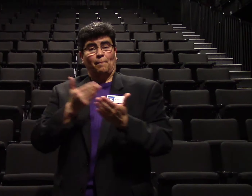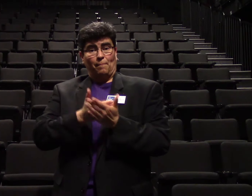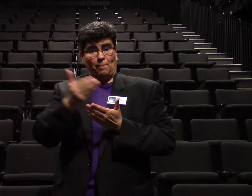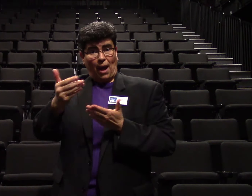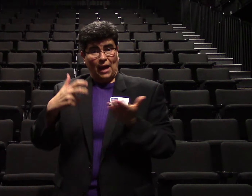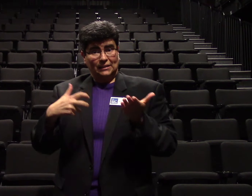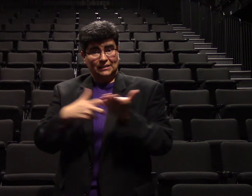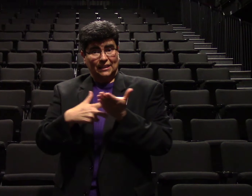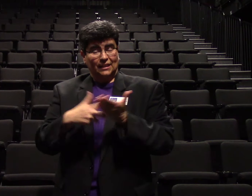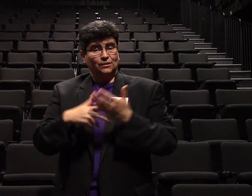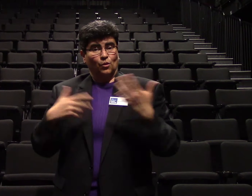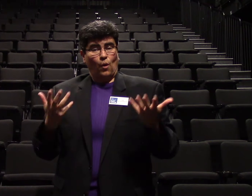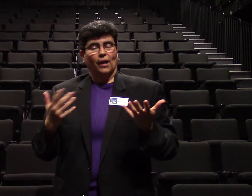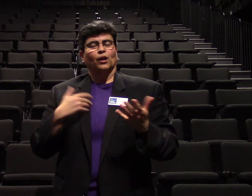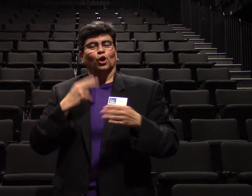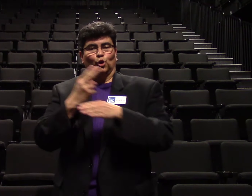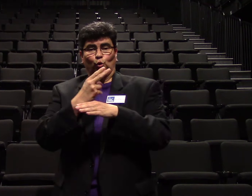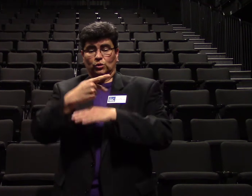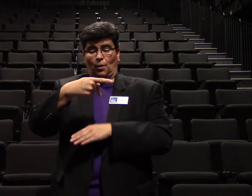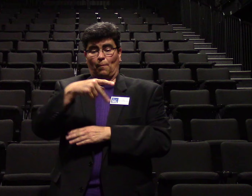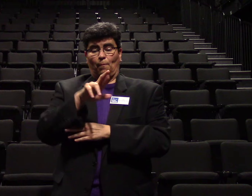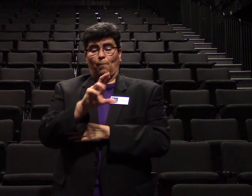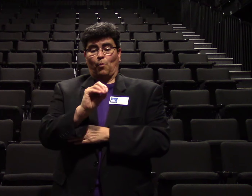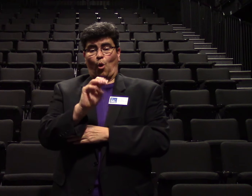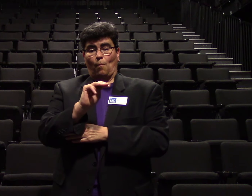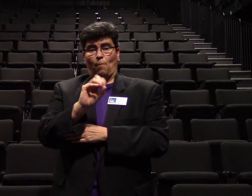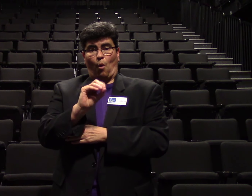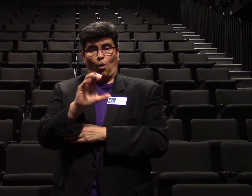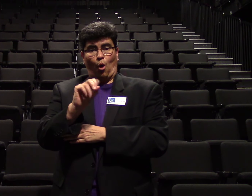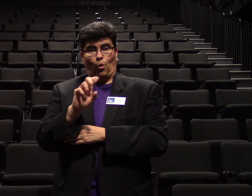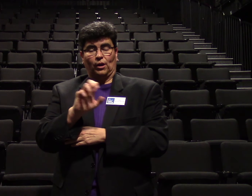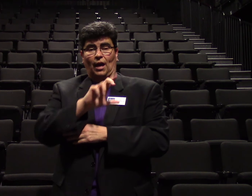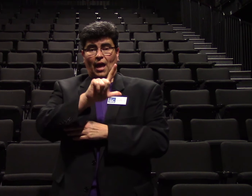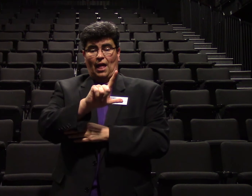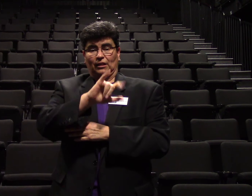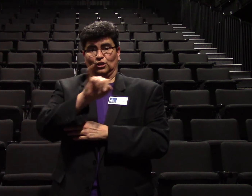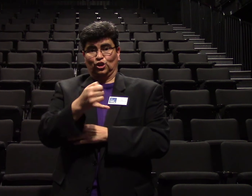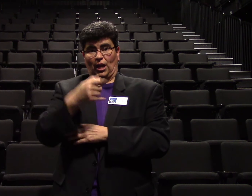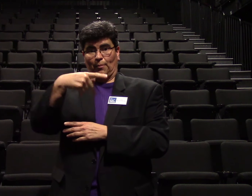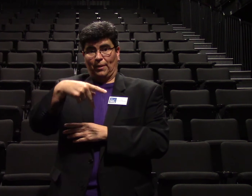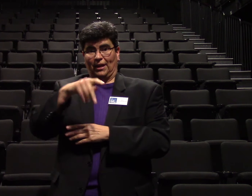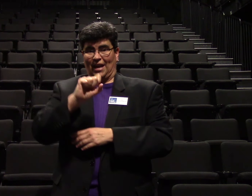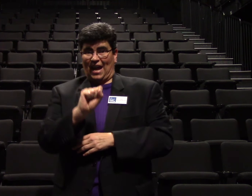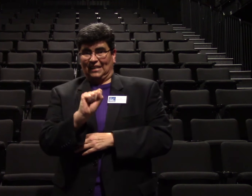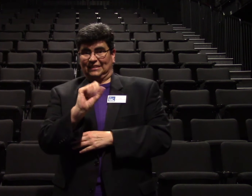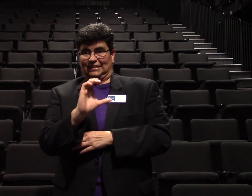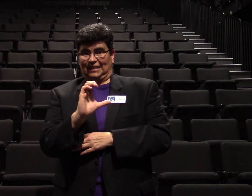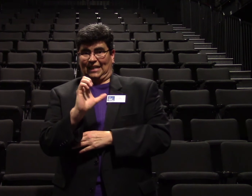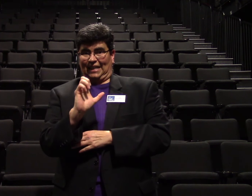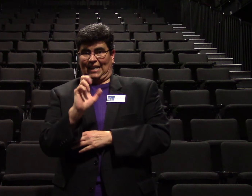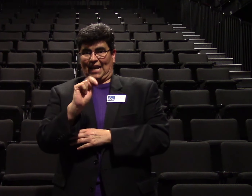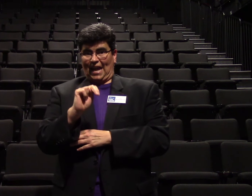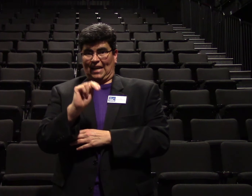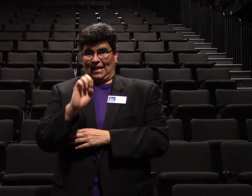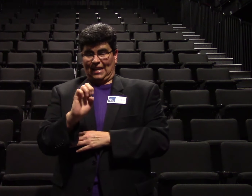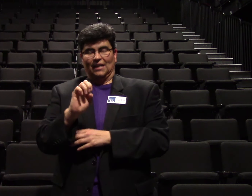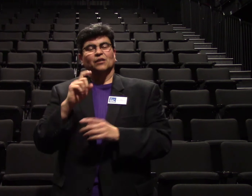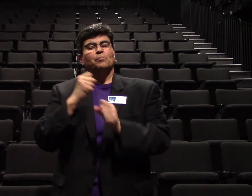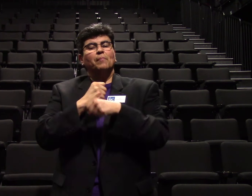To buy your tickets use promo code LJPscene